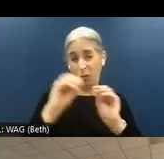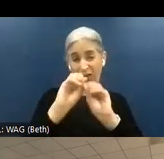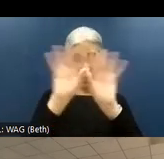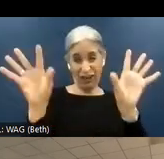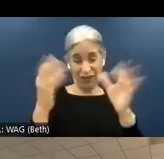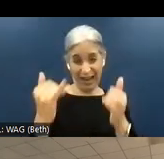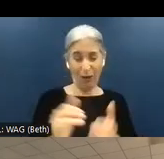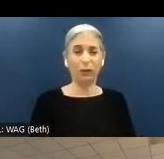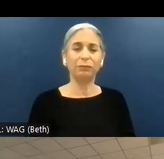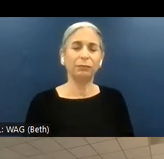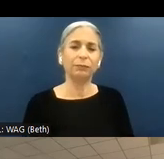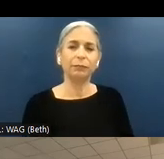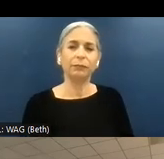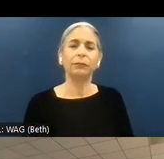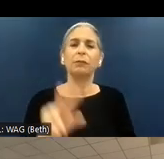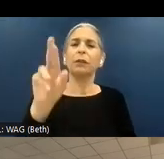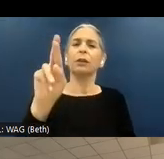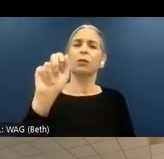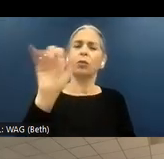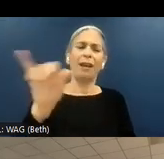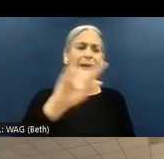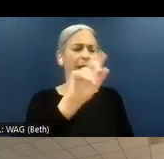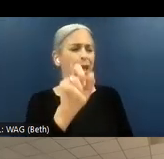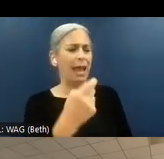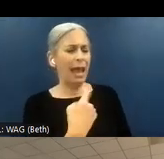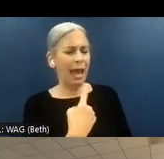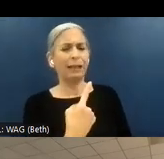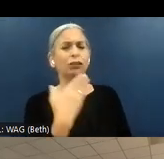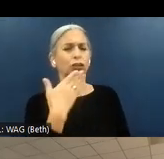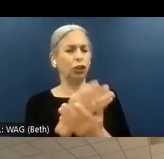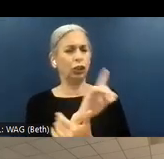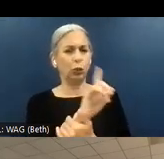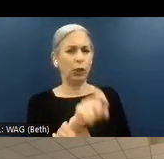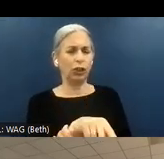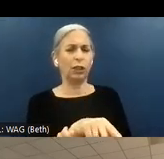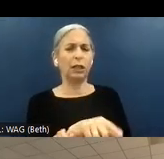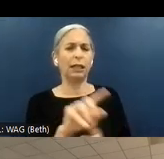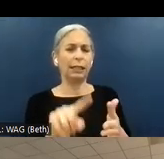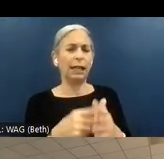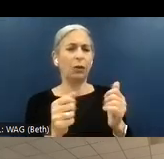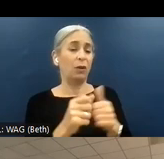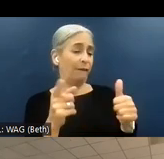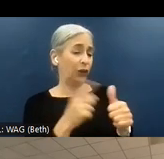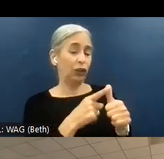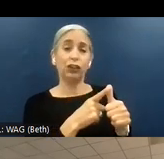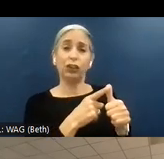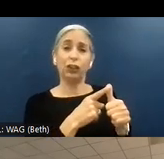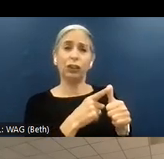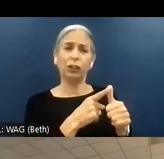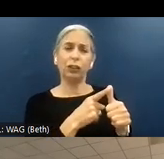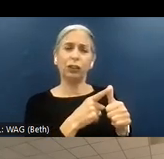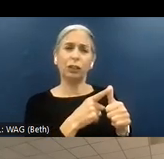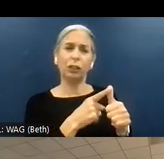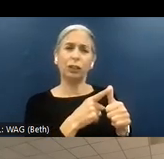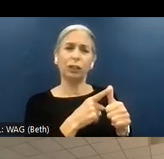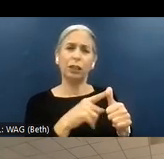Ray asked a couple of great questions. I will start with the first one. Reading the WCAG,